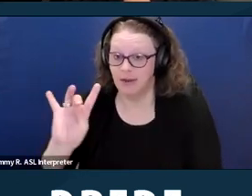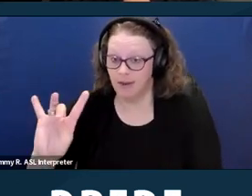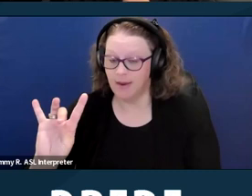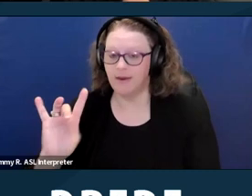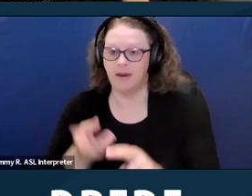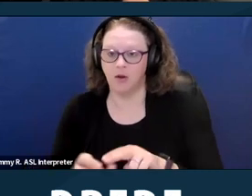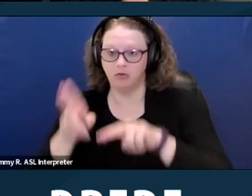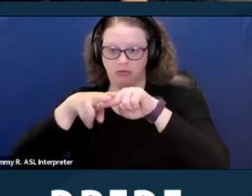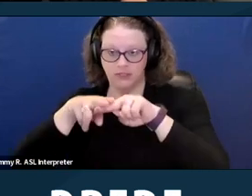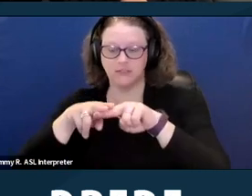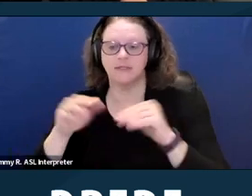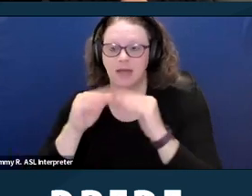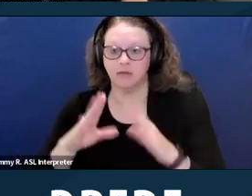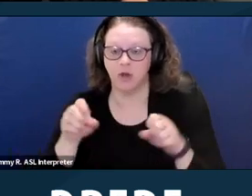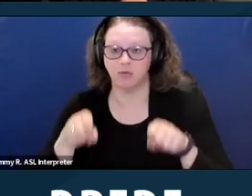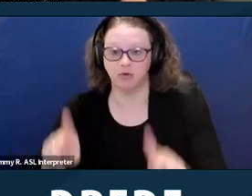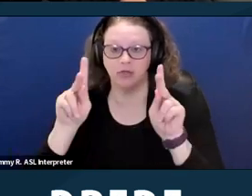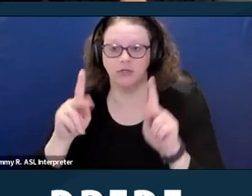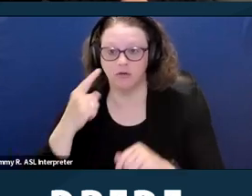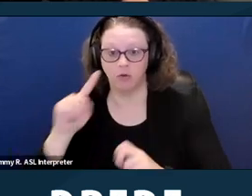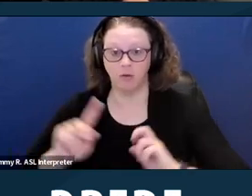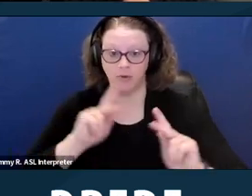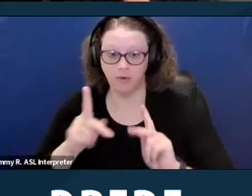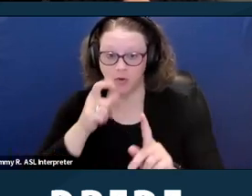who are disproportionately black, brown, and or disabled.